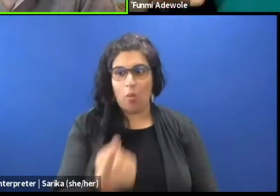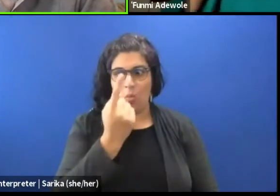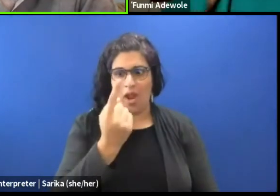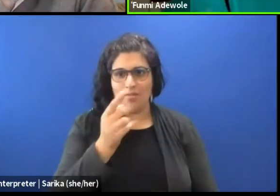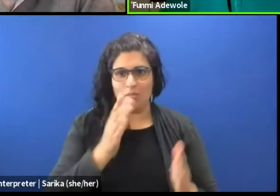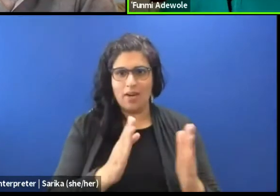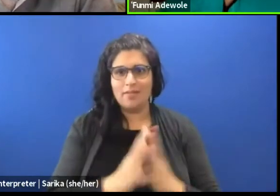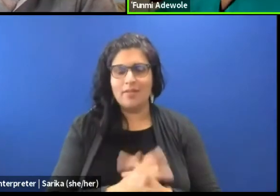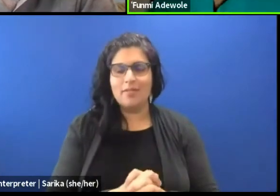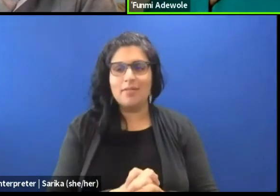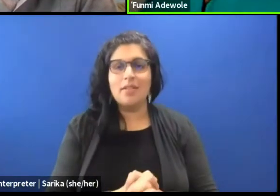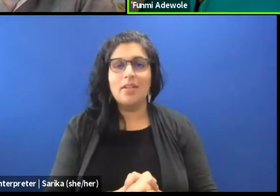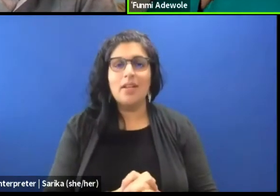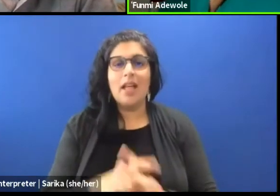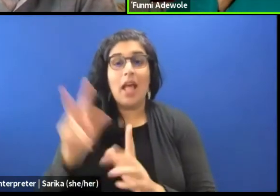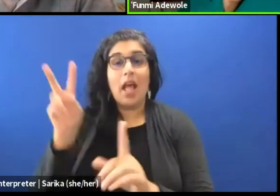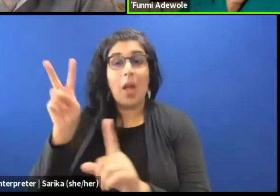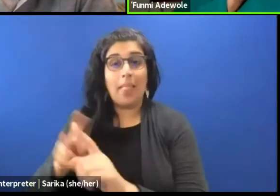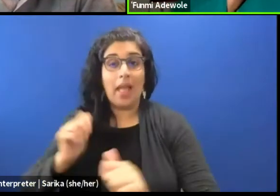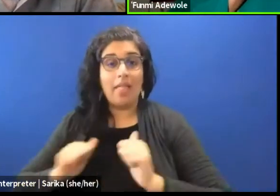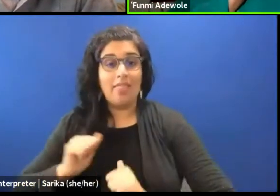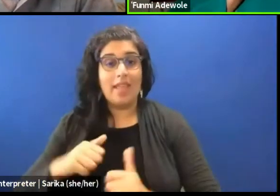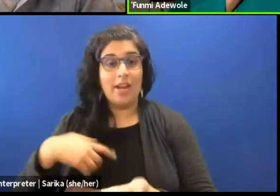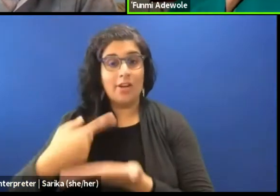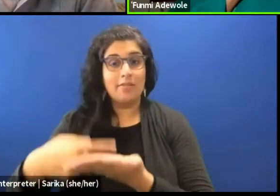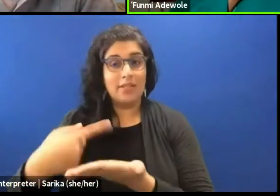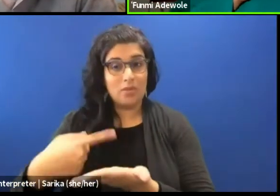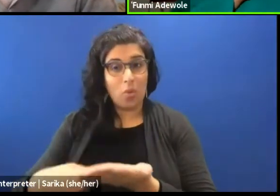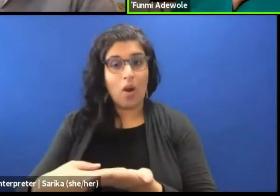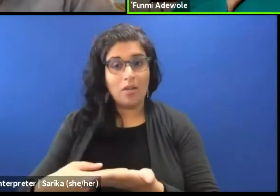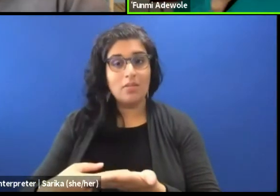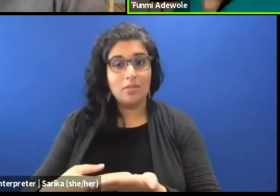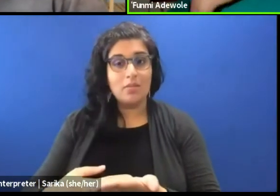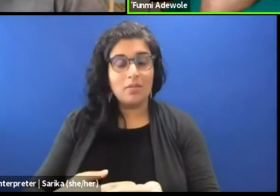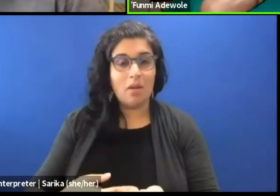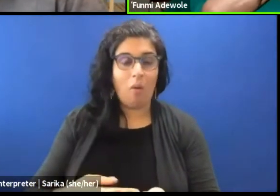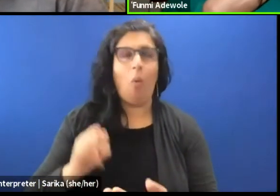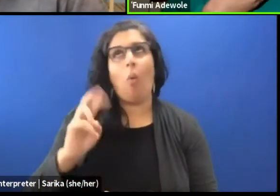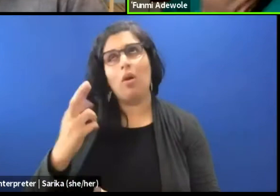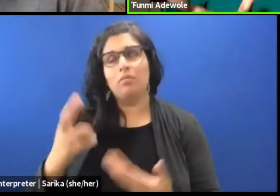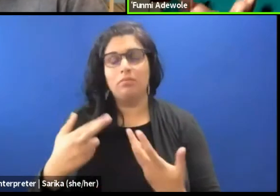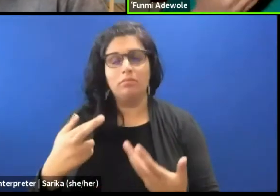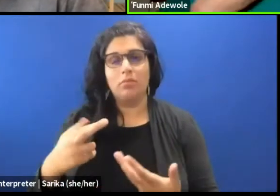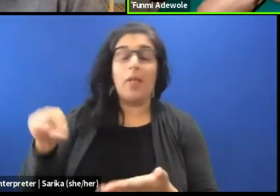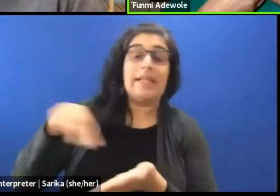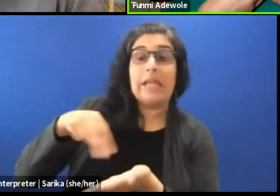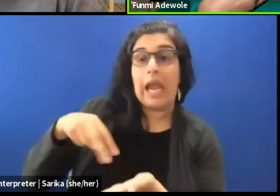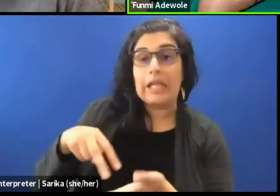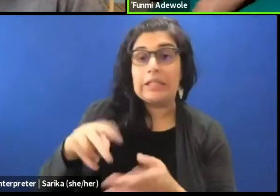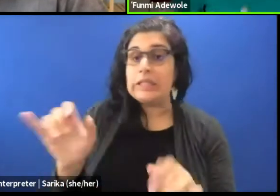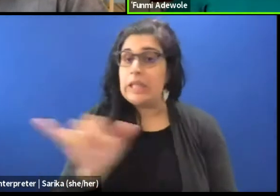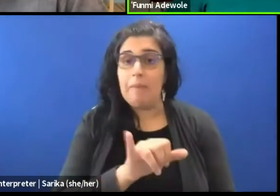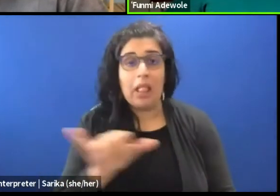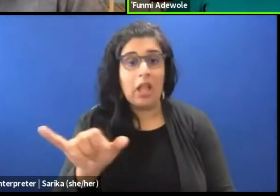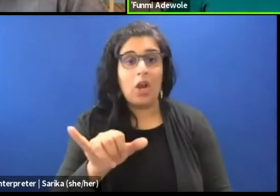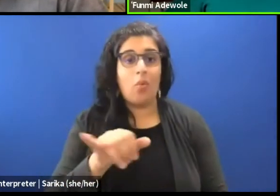The applied theater discourse, in dance, we have a similar thing, we call it community dance.